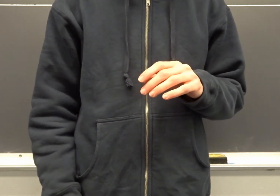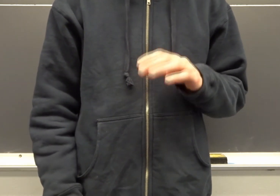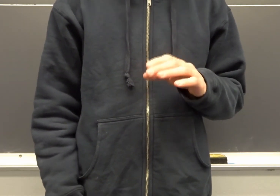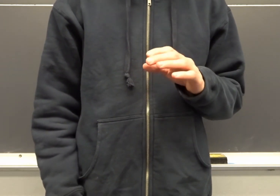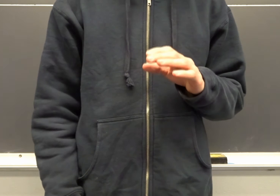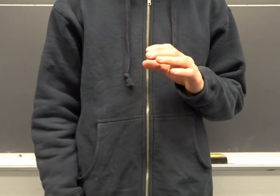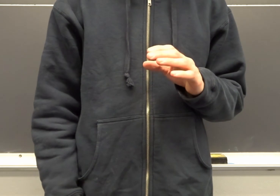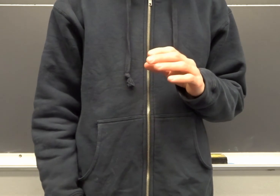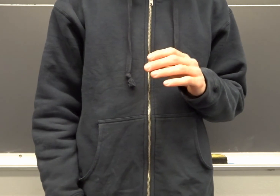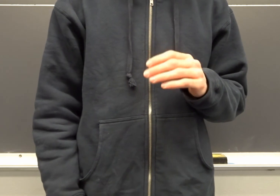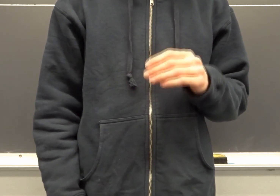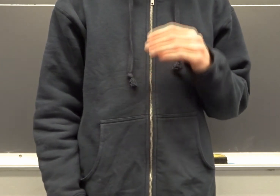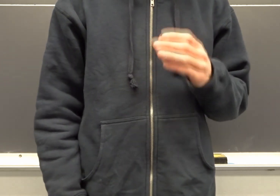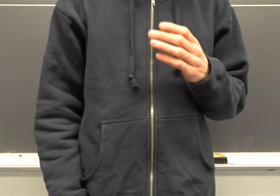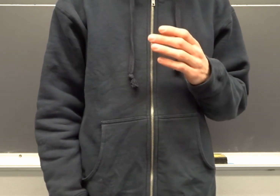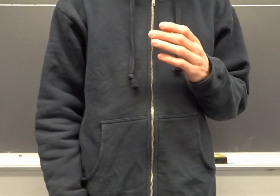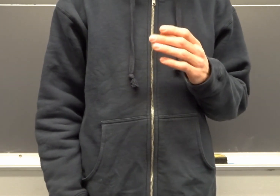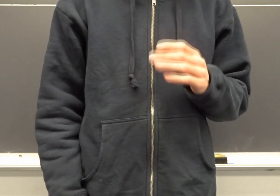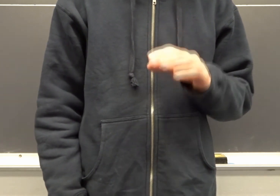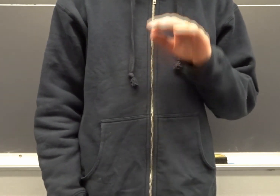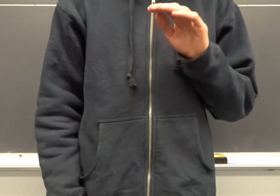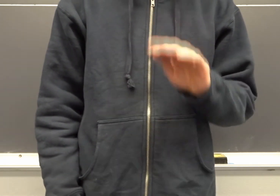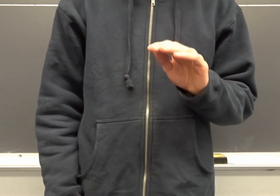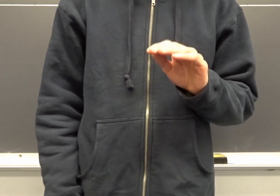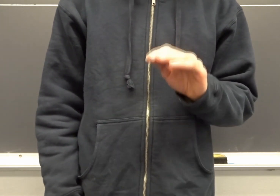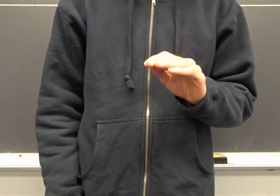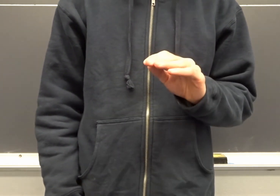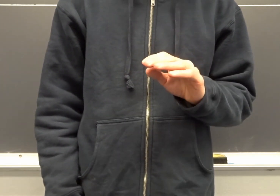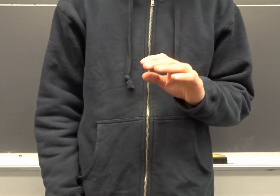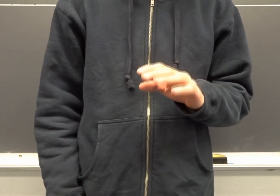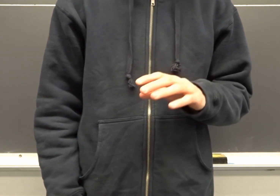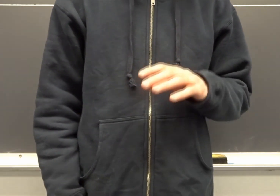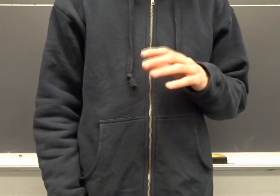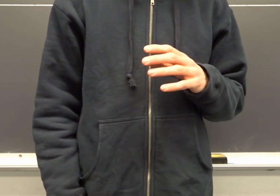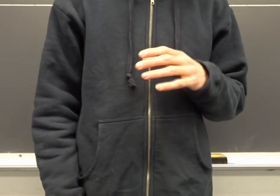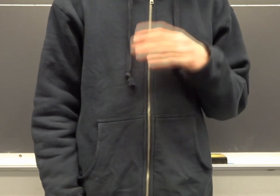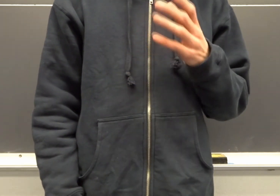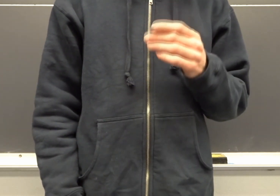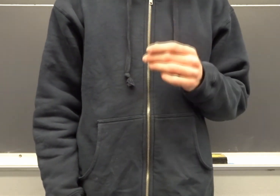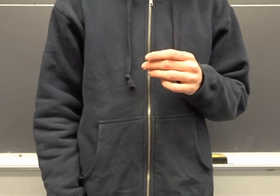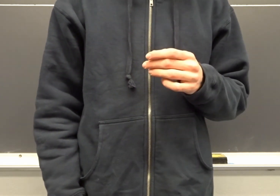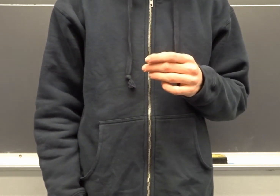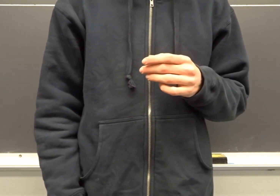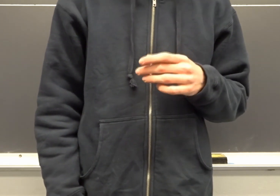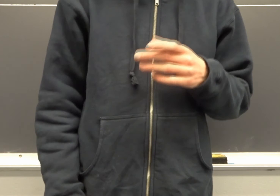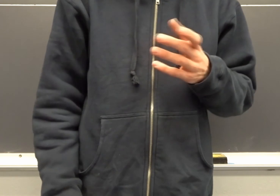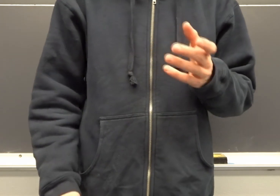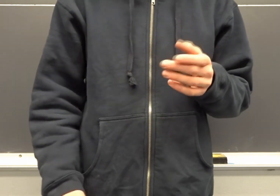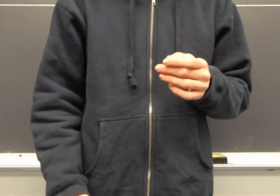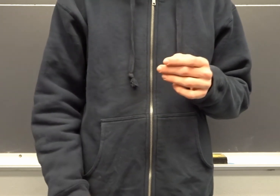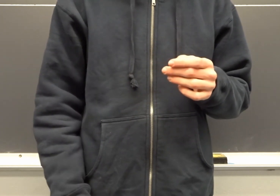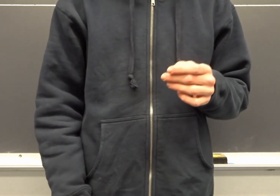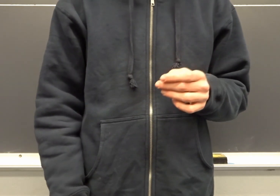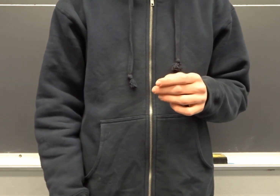Just make sure that when you do get in one no one knows about it, except maybe your best friend or your worst enemy.